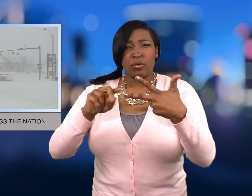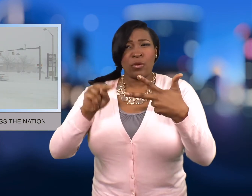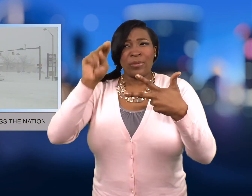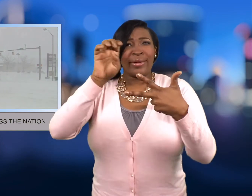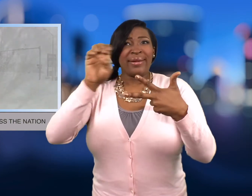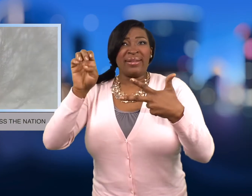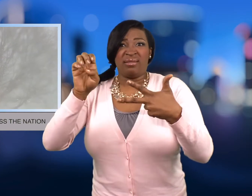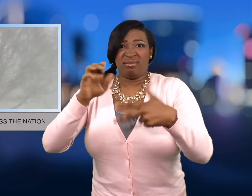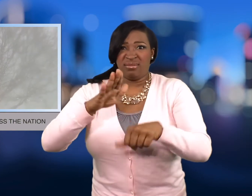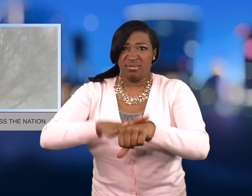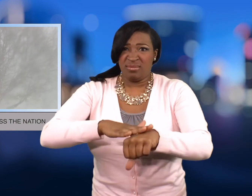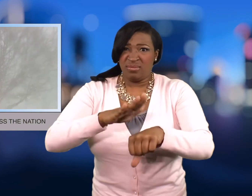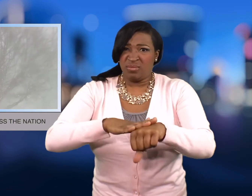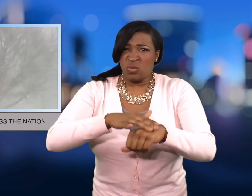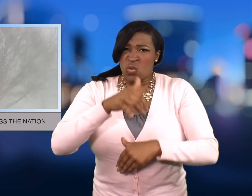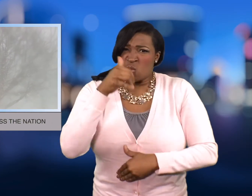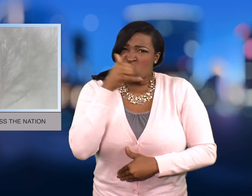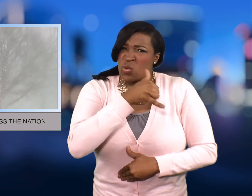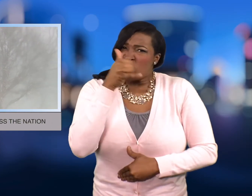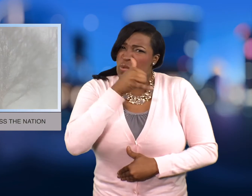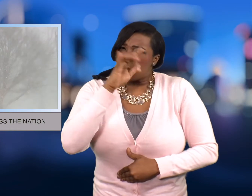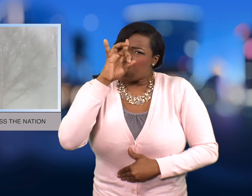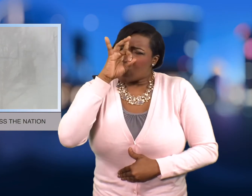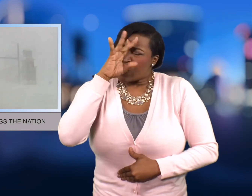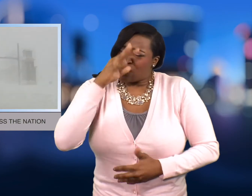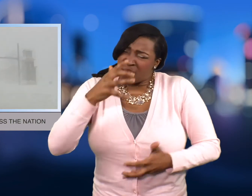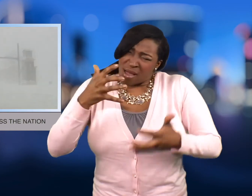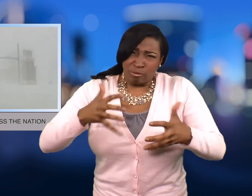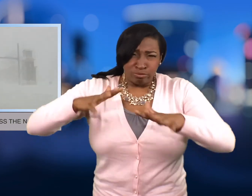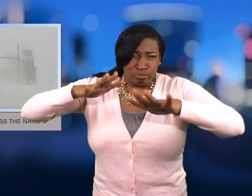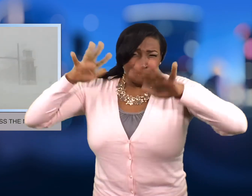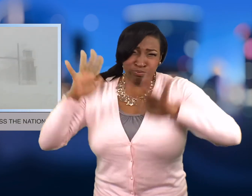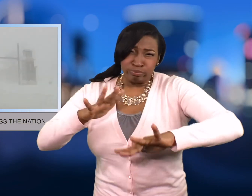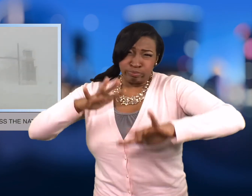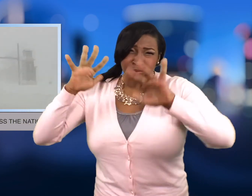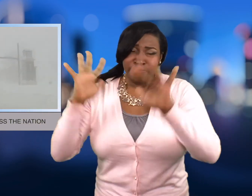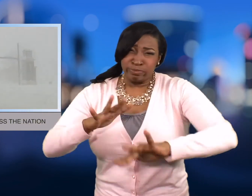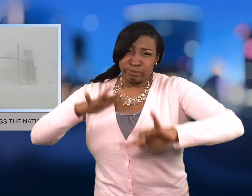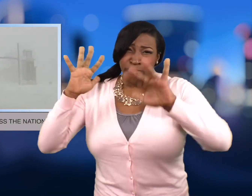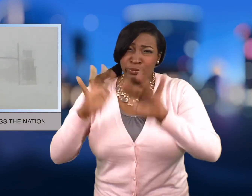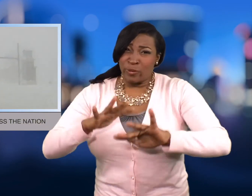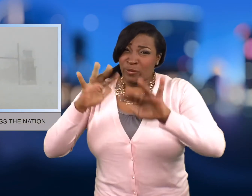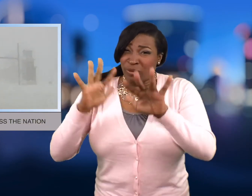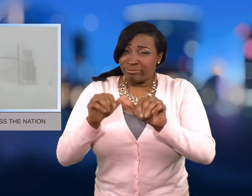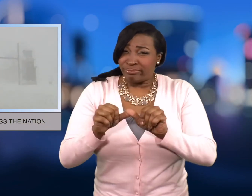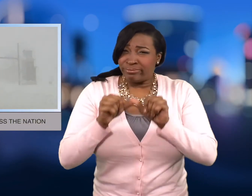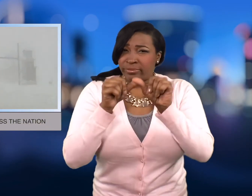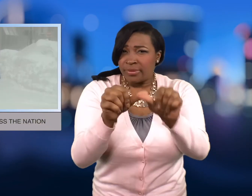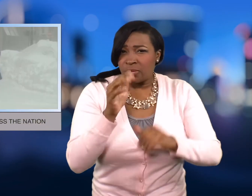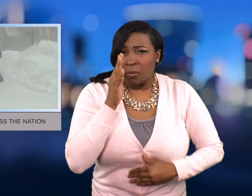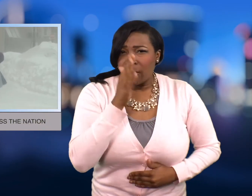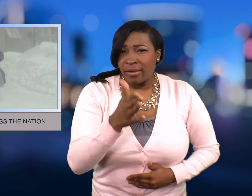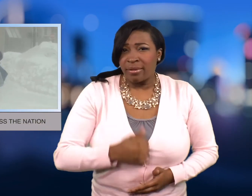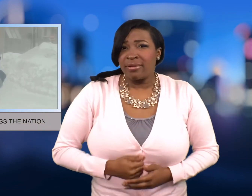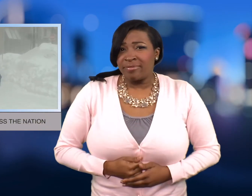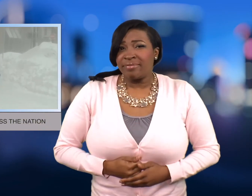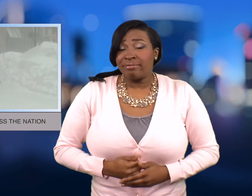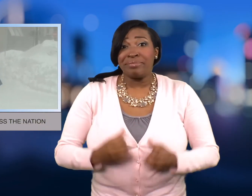and Northeast during the last week of the year.